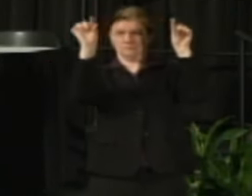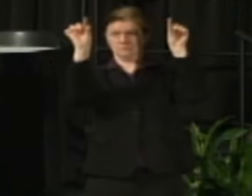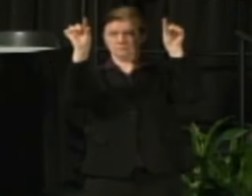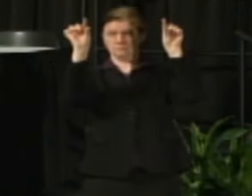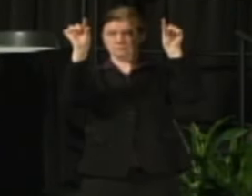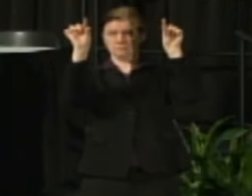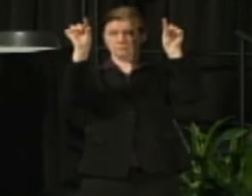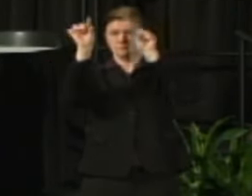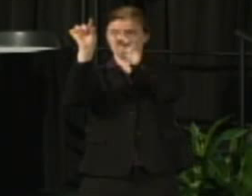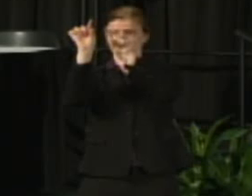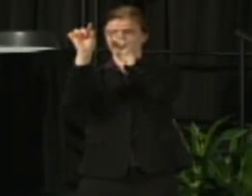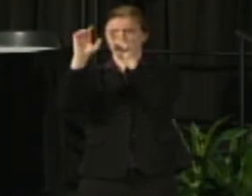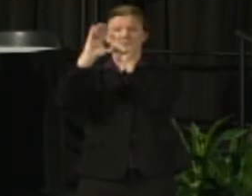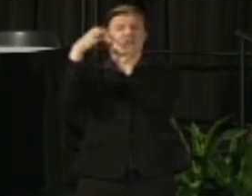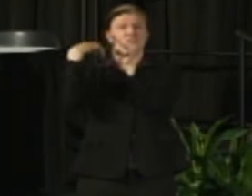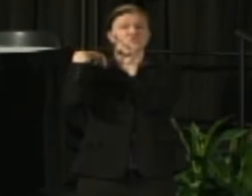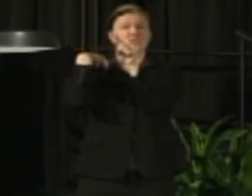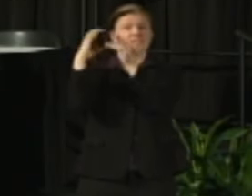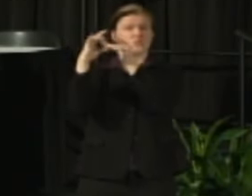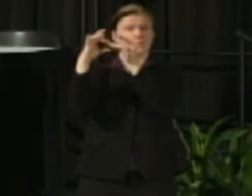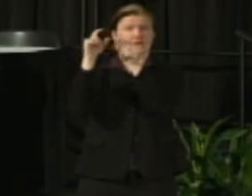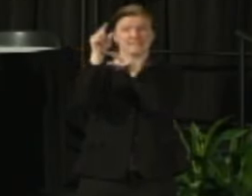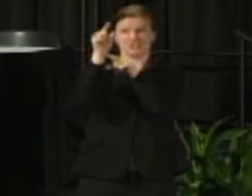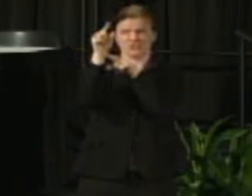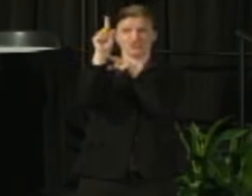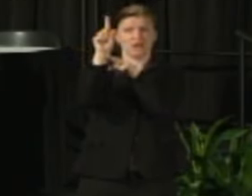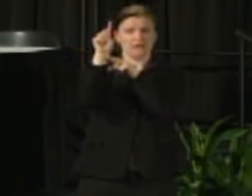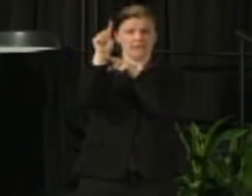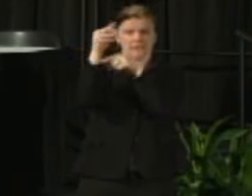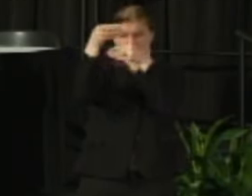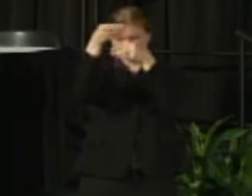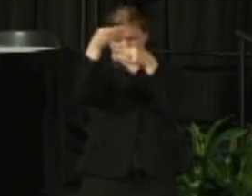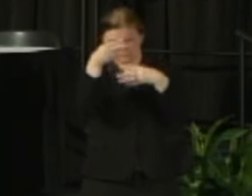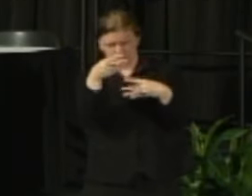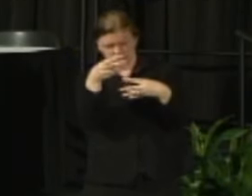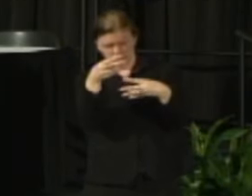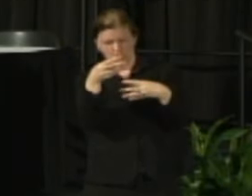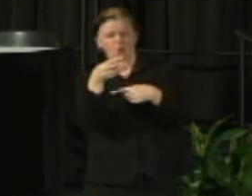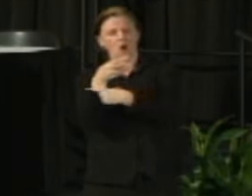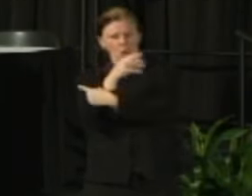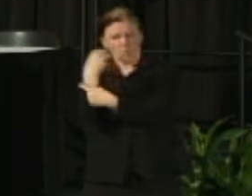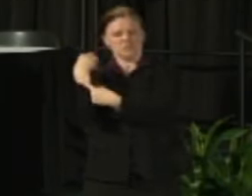to The Chancellor's Messaging so if you ever need to go back and reference what he has said it is there.